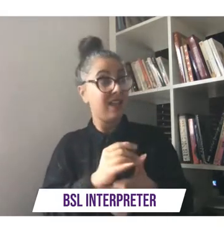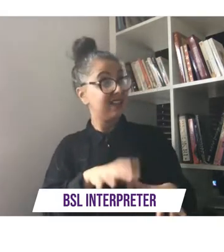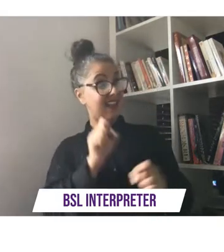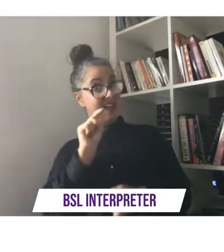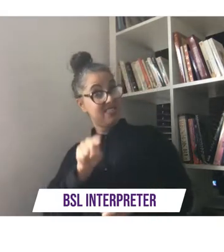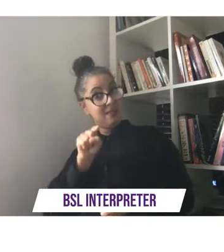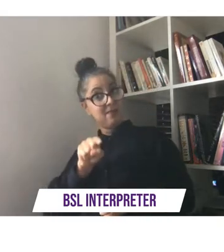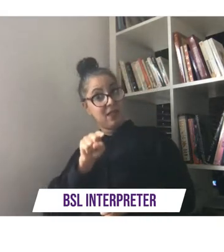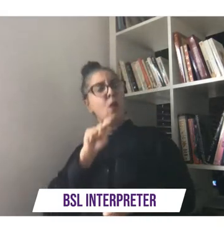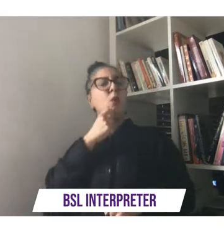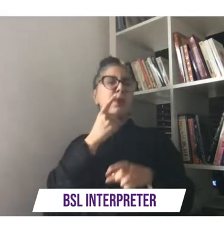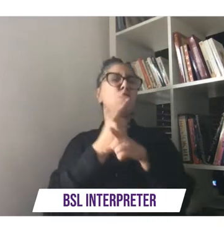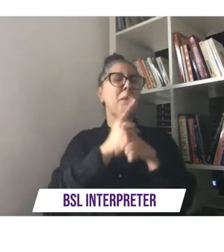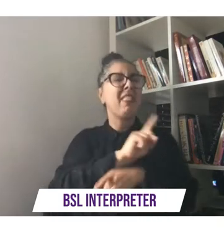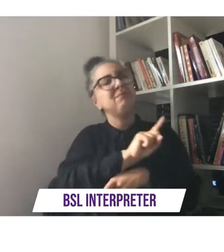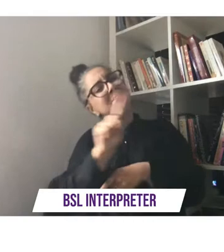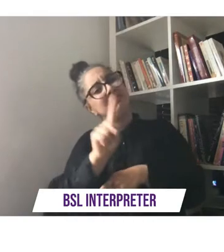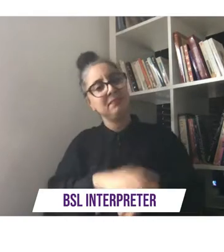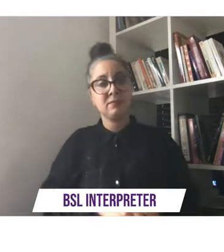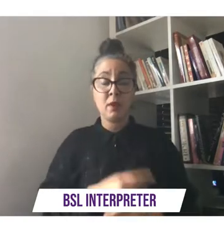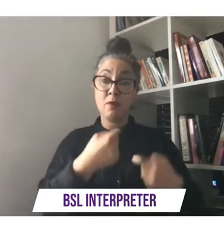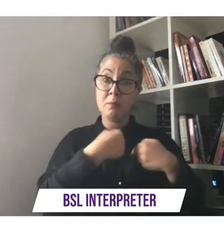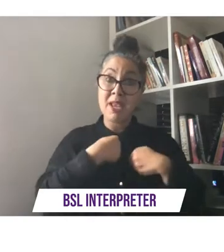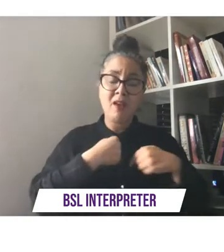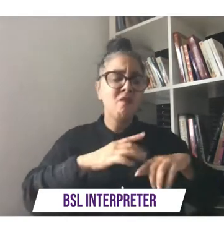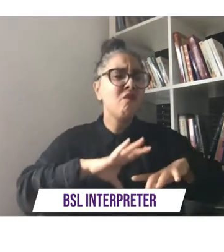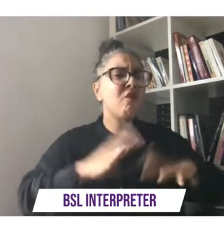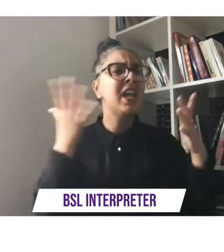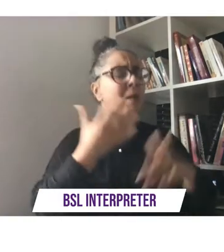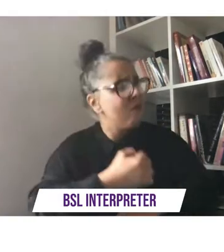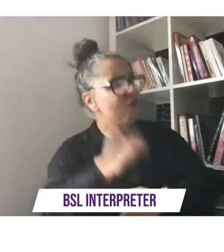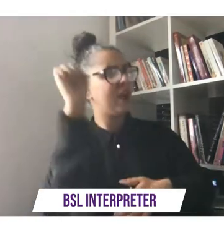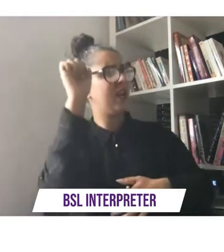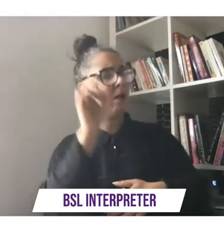that a little bit later but for me freedom when i heard that song it took me back to my